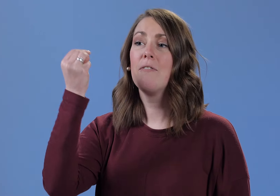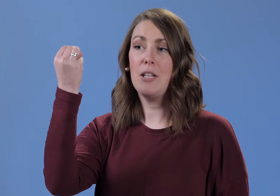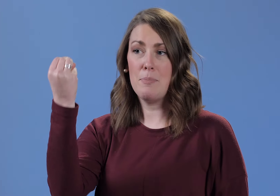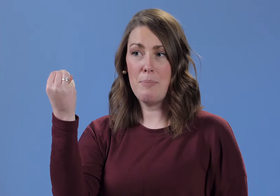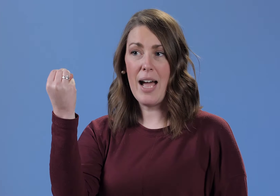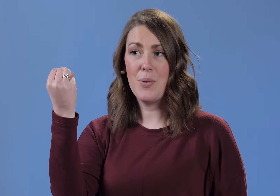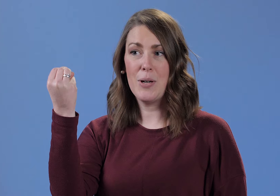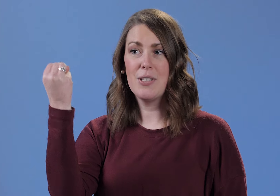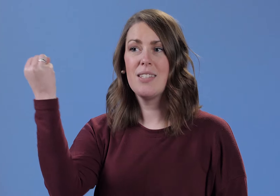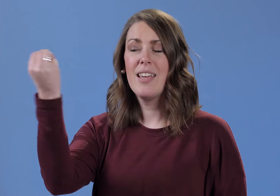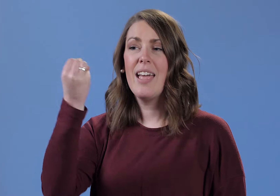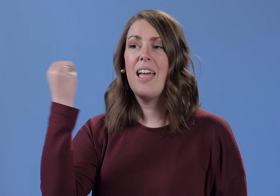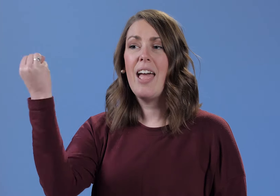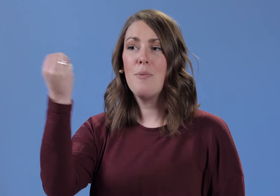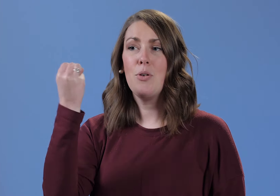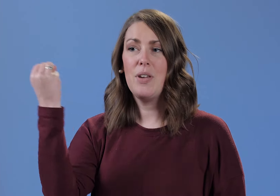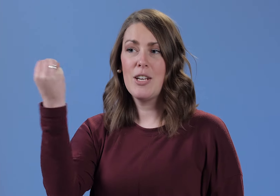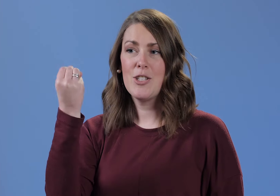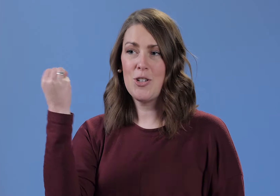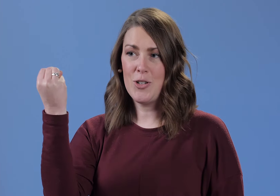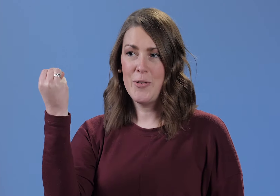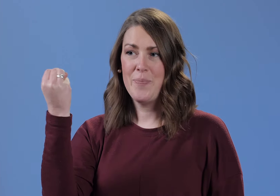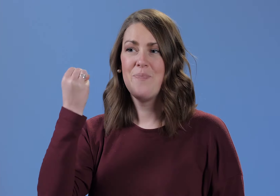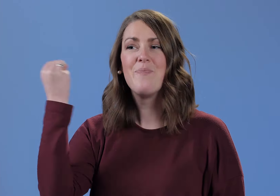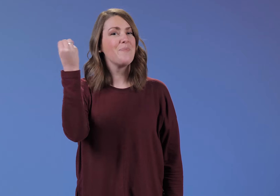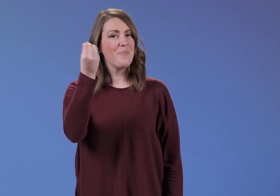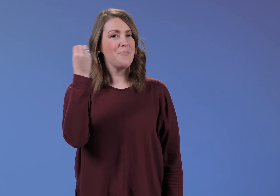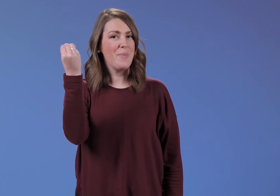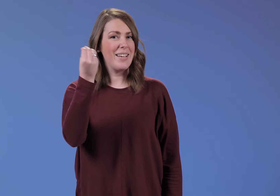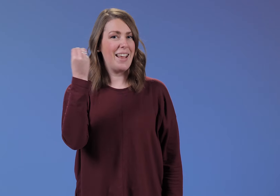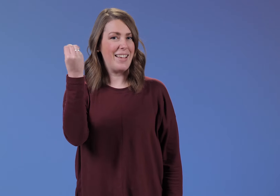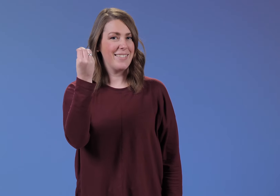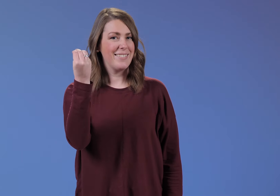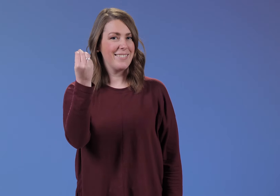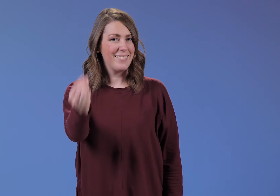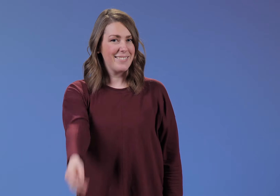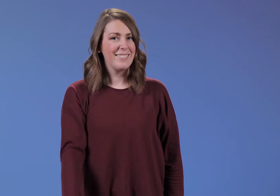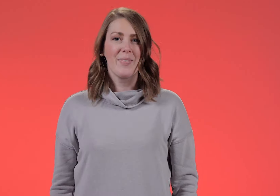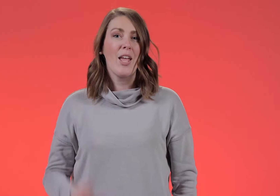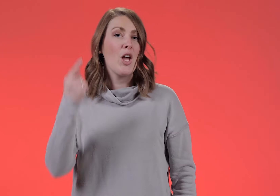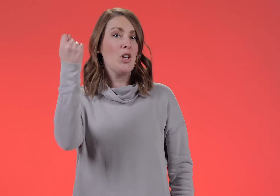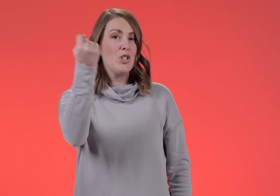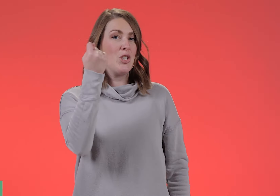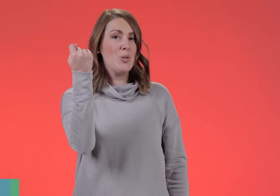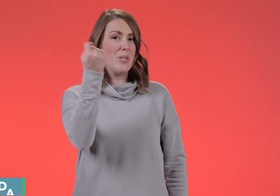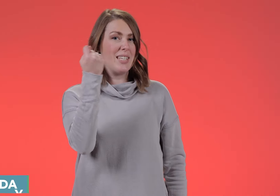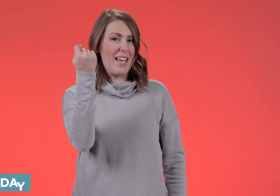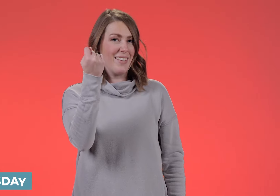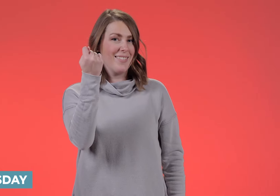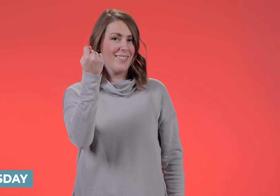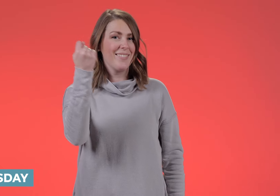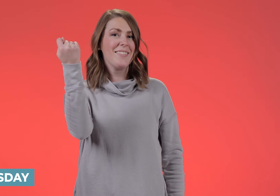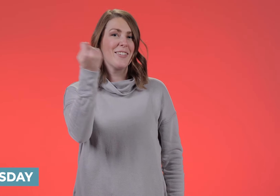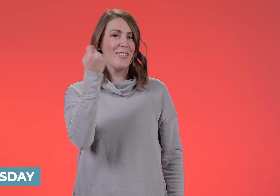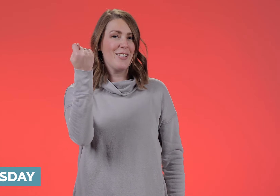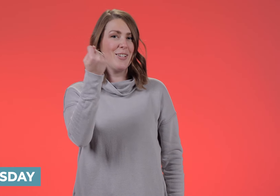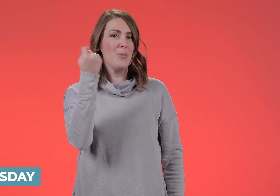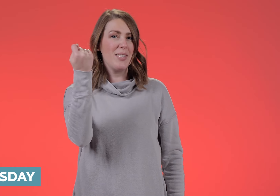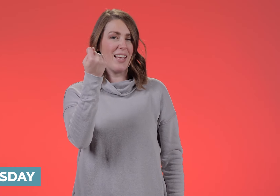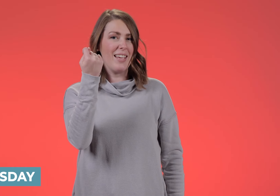flipped backwards and moving in a circle. MONDAY TUESDAY TUESDAY